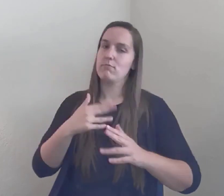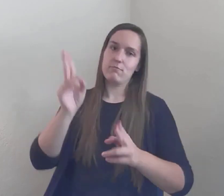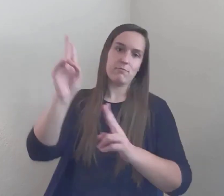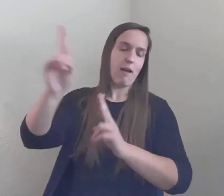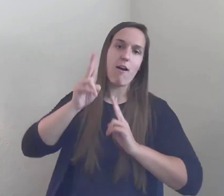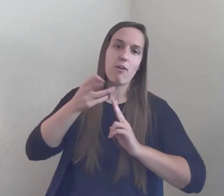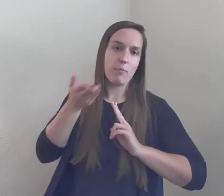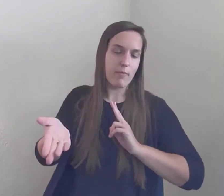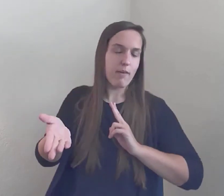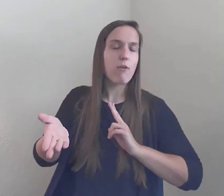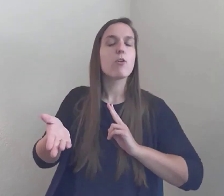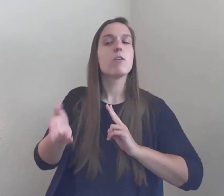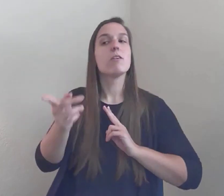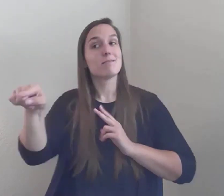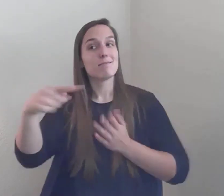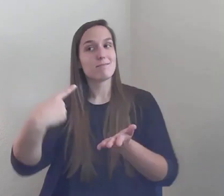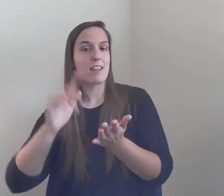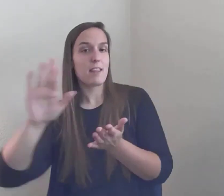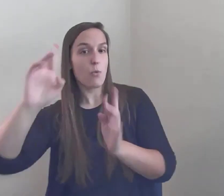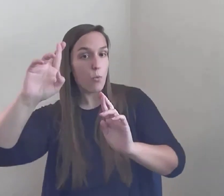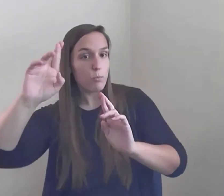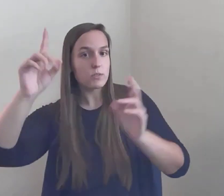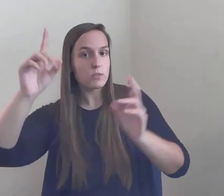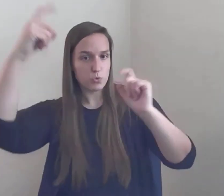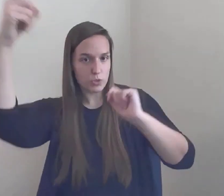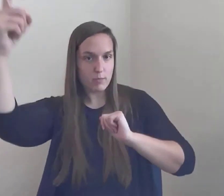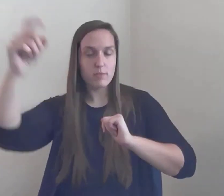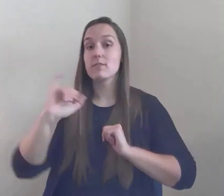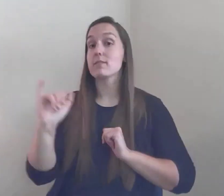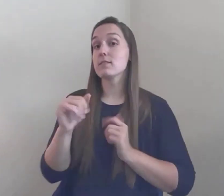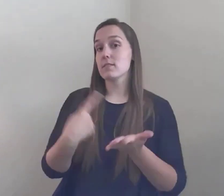You've also talked about disability pride, which is just huge...